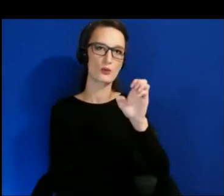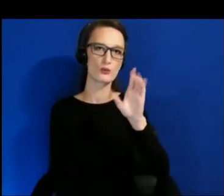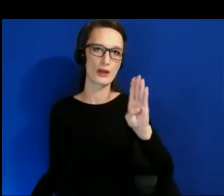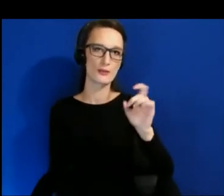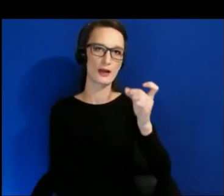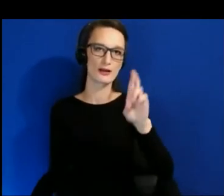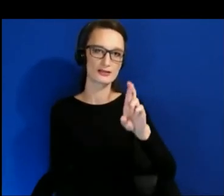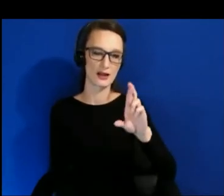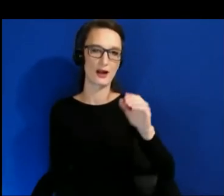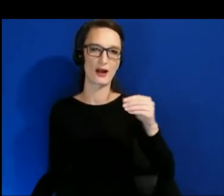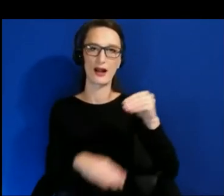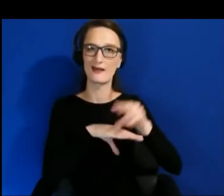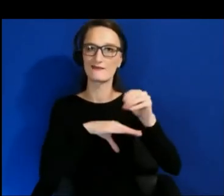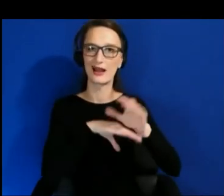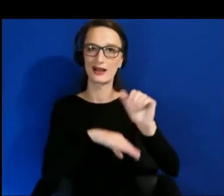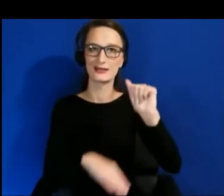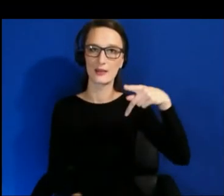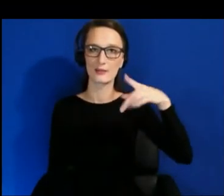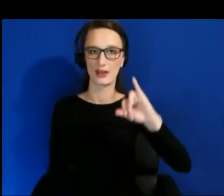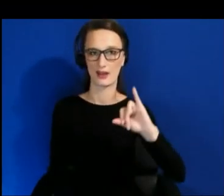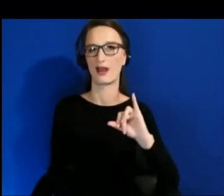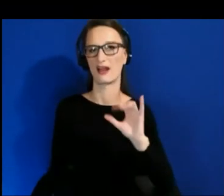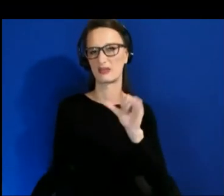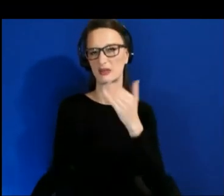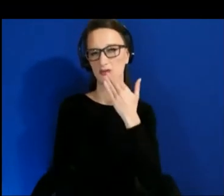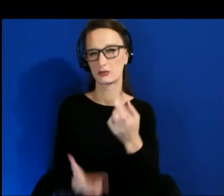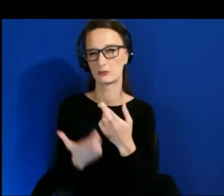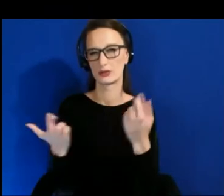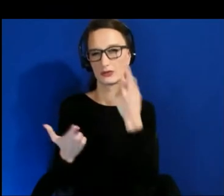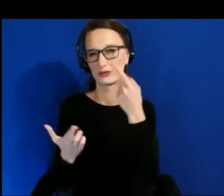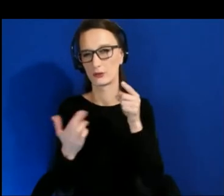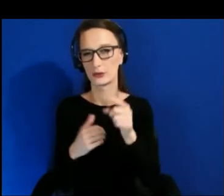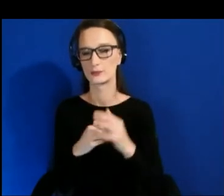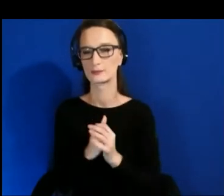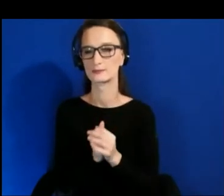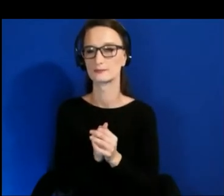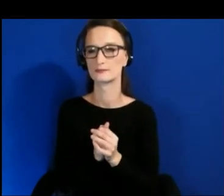Those are resources to check out. I can talk about that XR space.